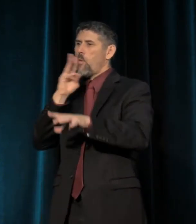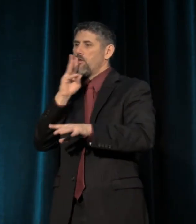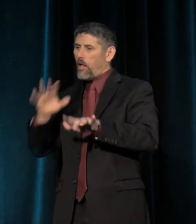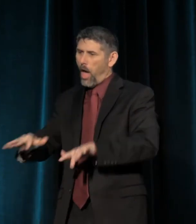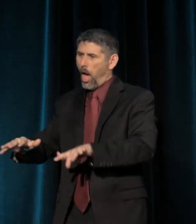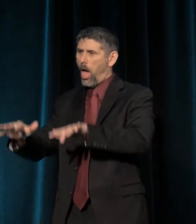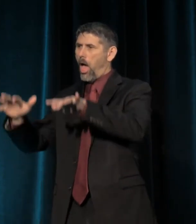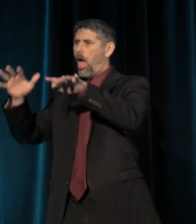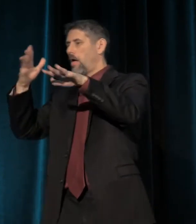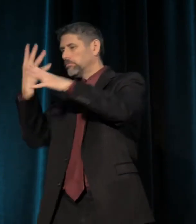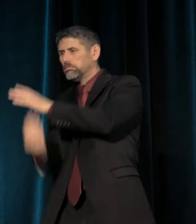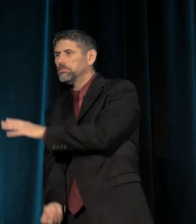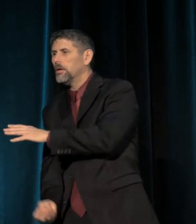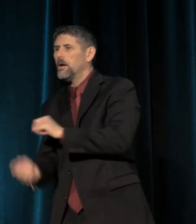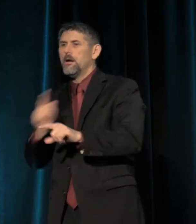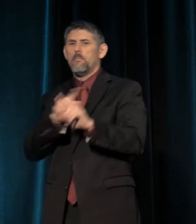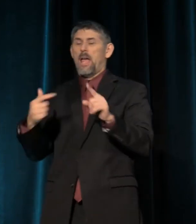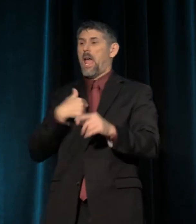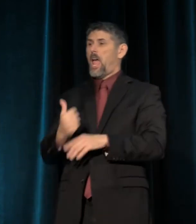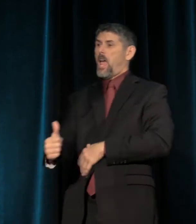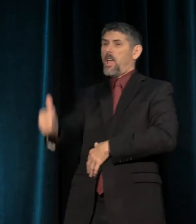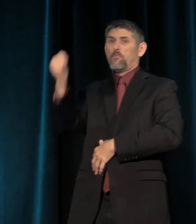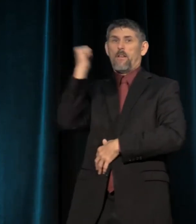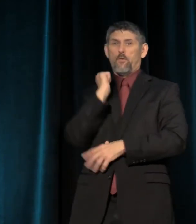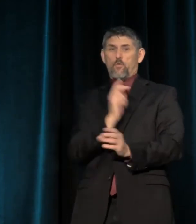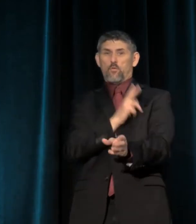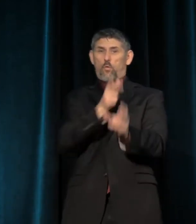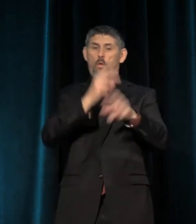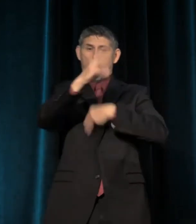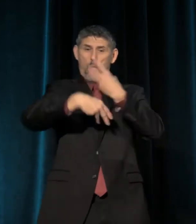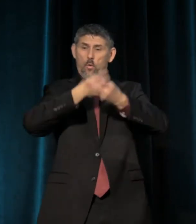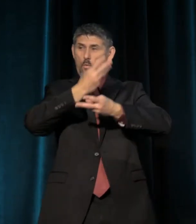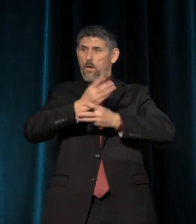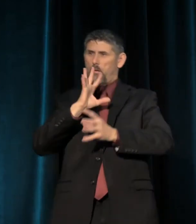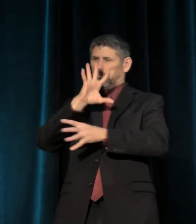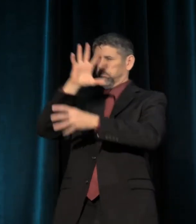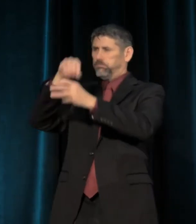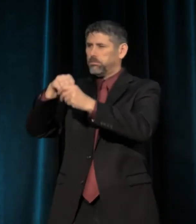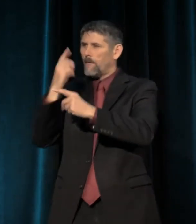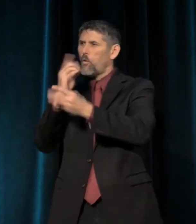But I refuse to join the rest of the world in solving the broader problem.